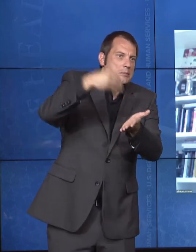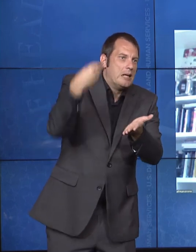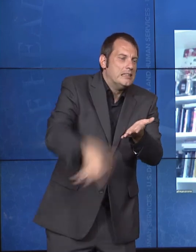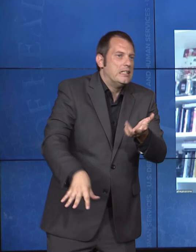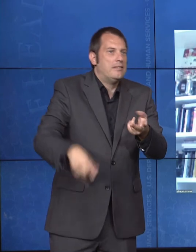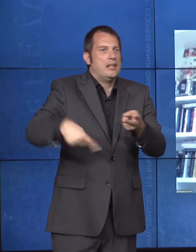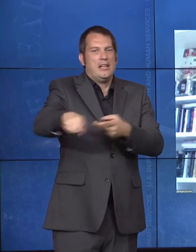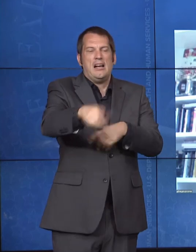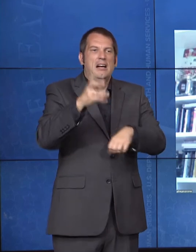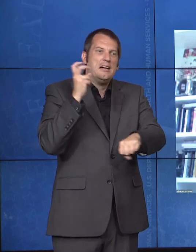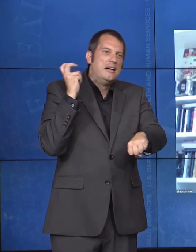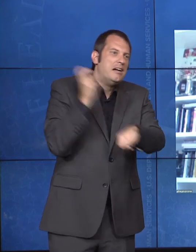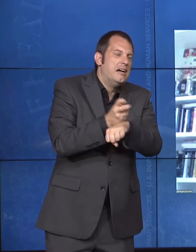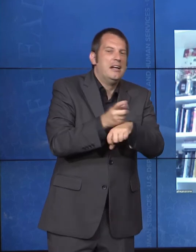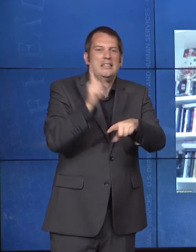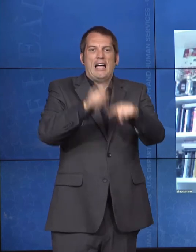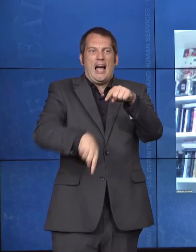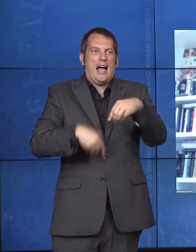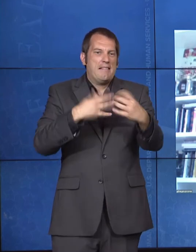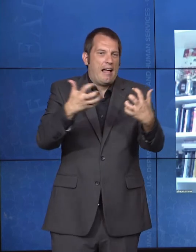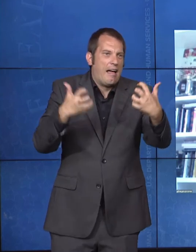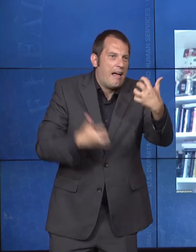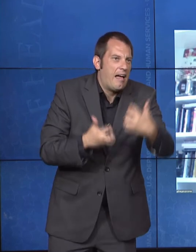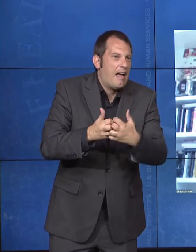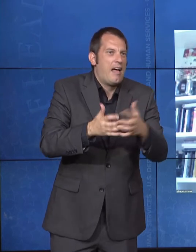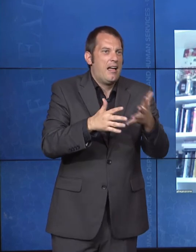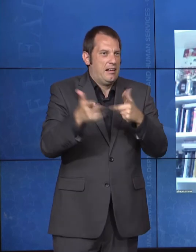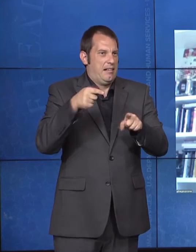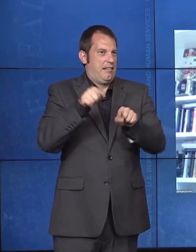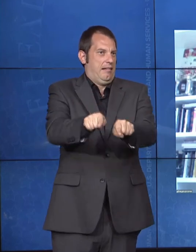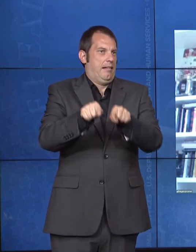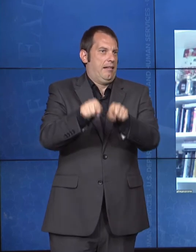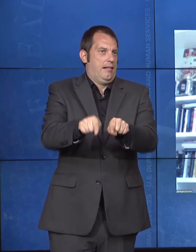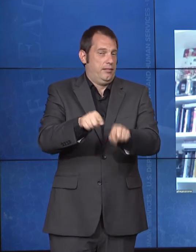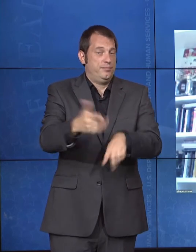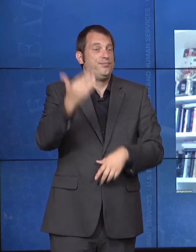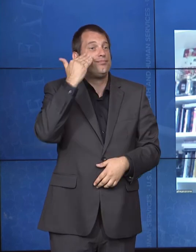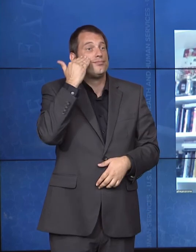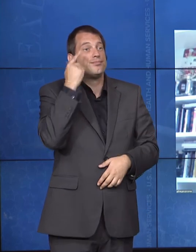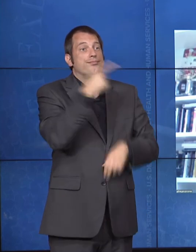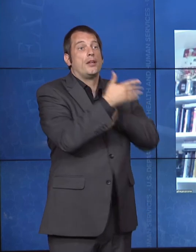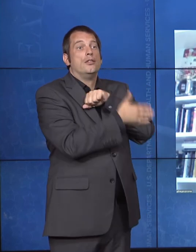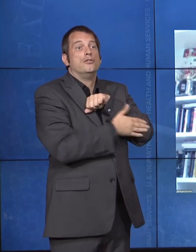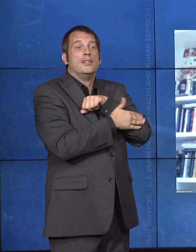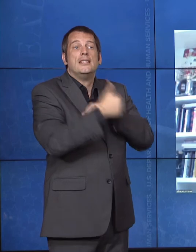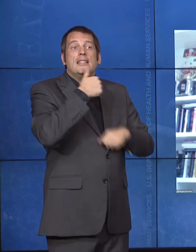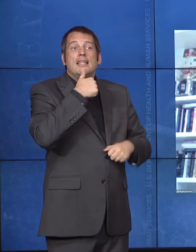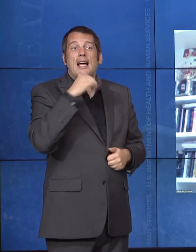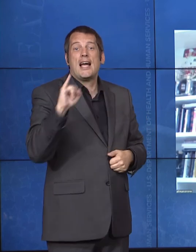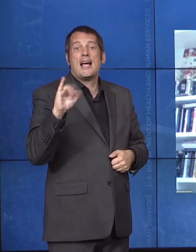Look what happens in Iceland. They solved their problem of children with Down syndrome